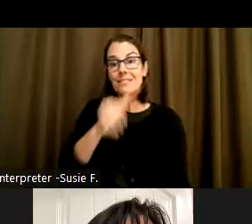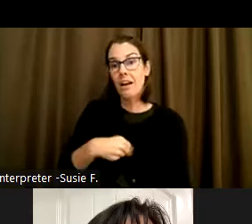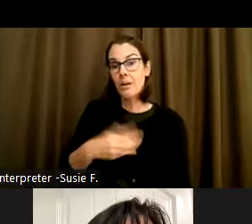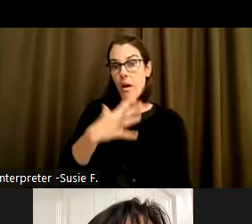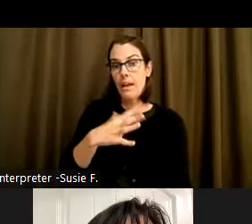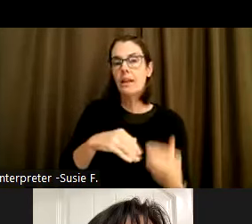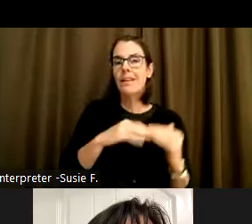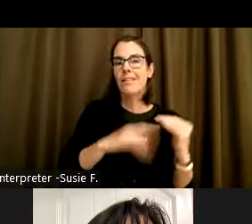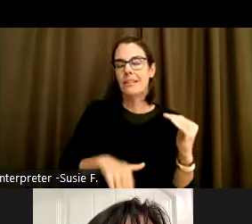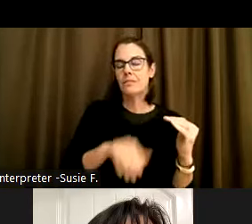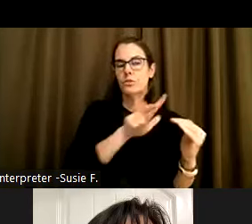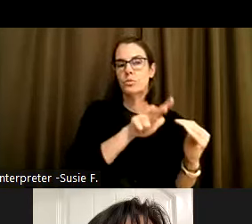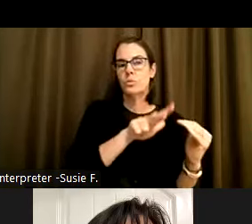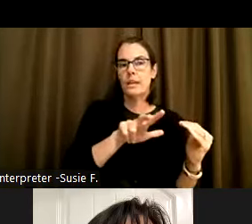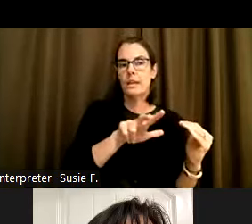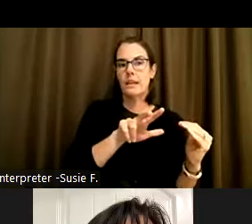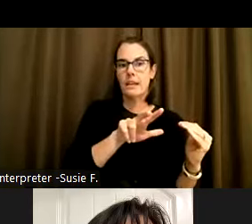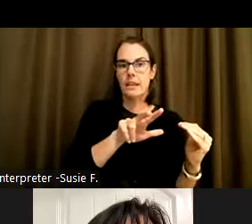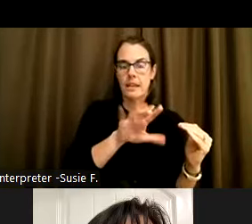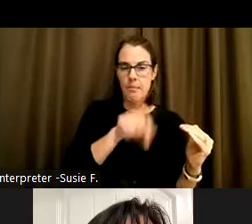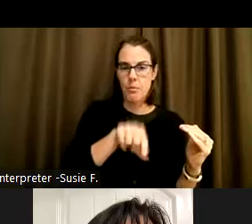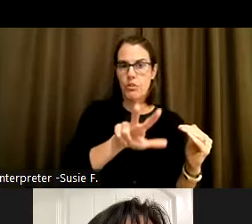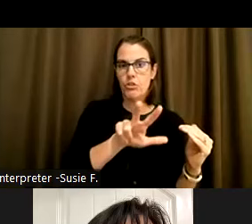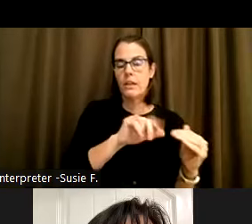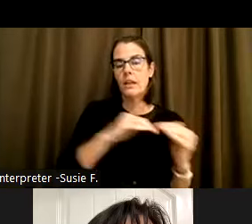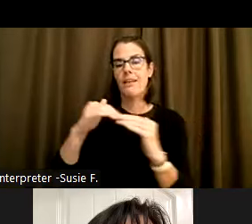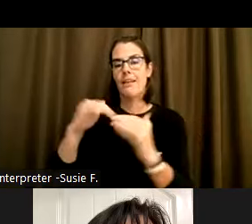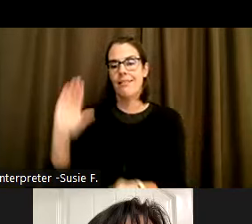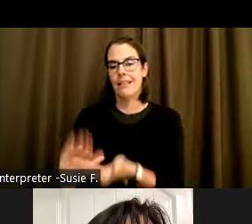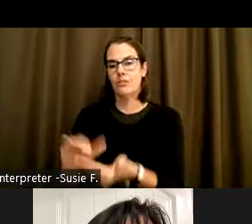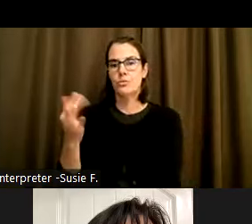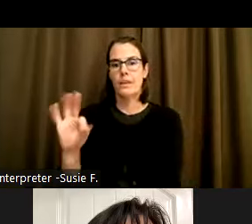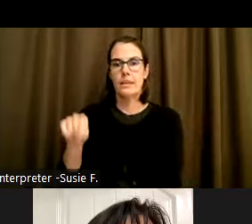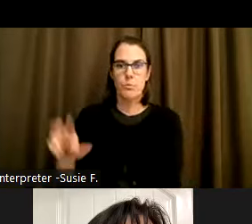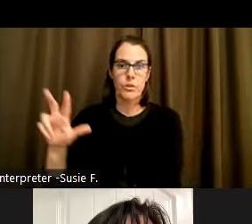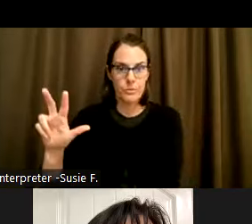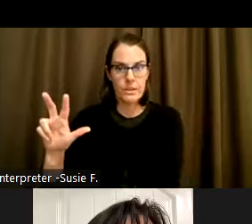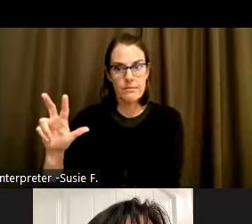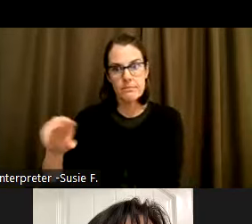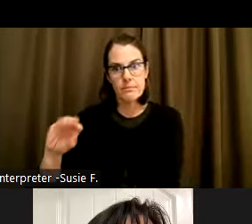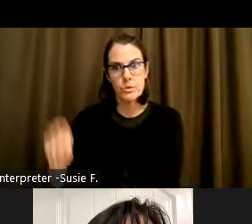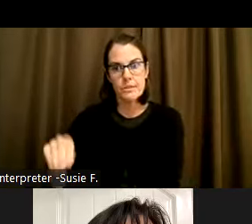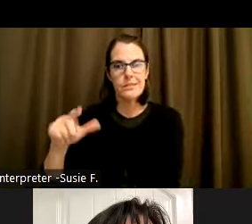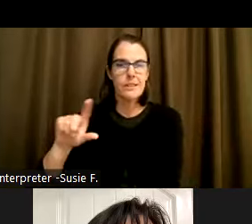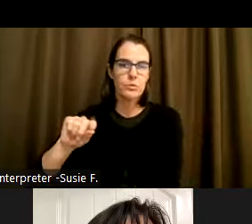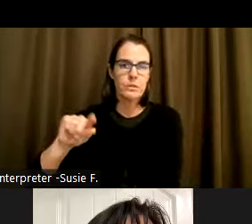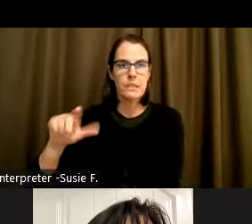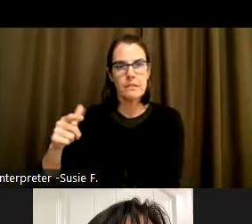of the population in 2019 to 19.3% of Oregon's population in 2020.